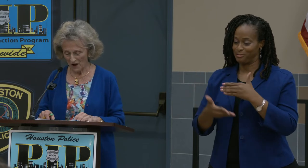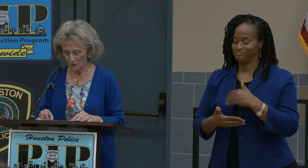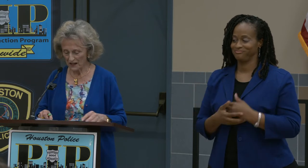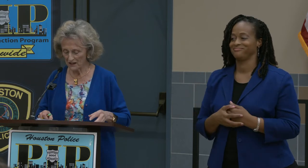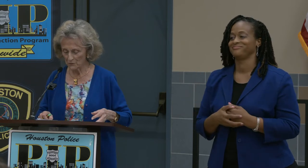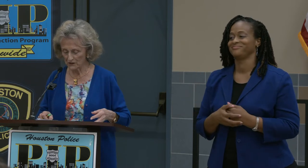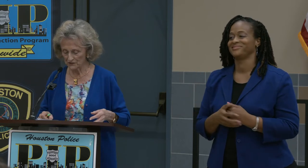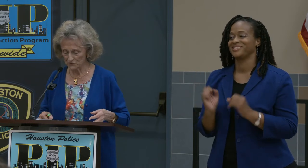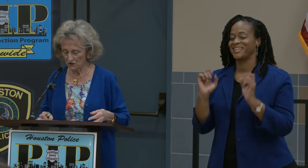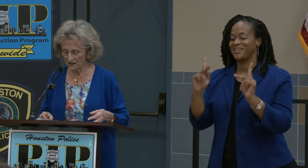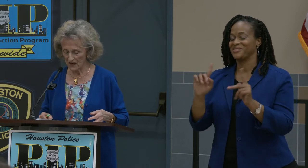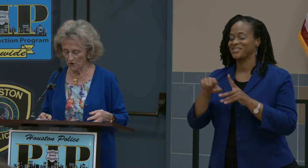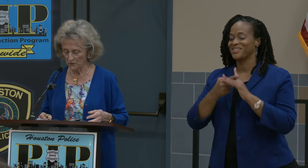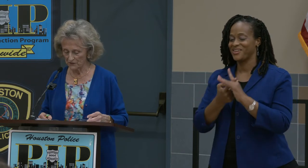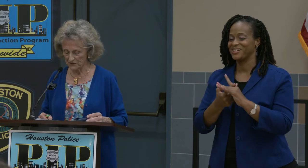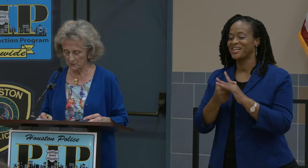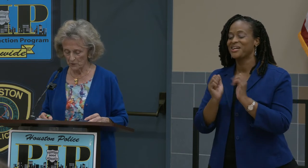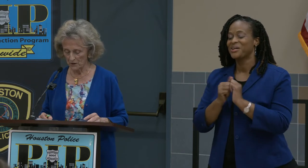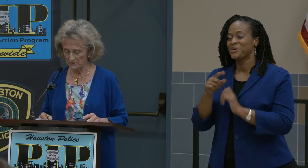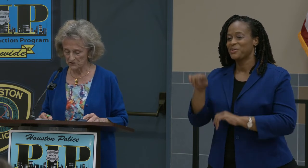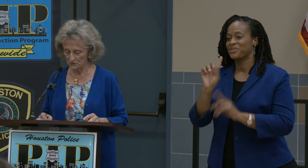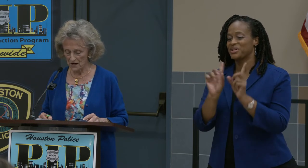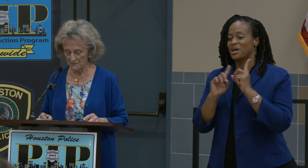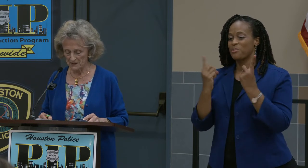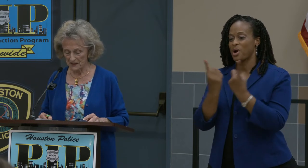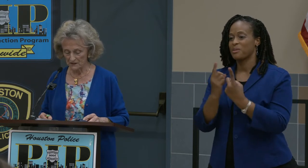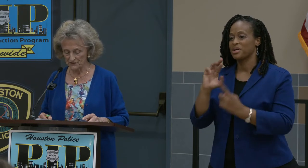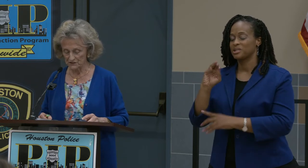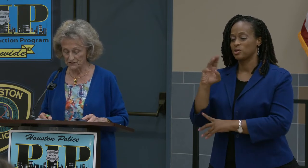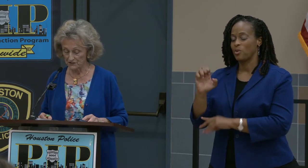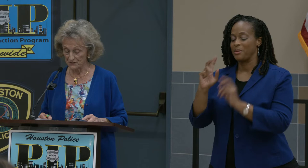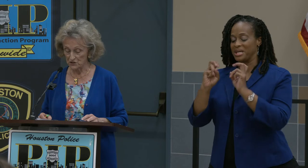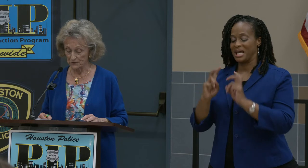Okay, we're going to start out with the department's crime analysis division.